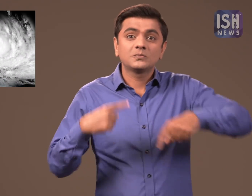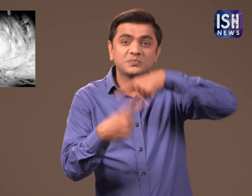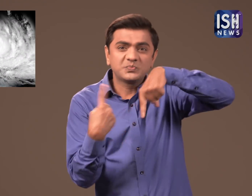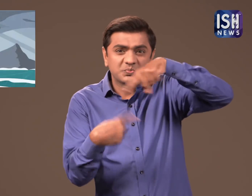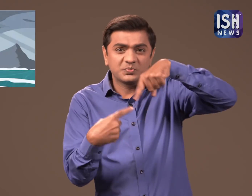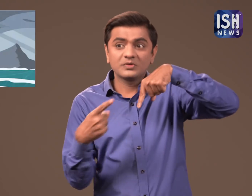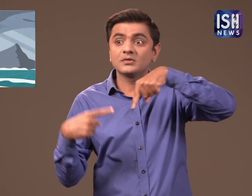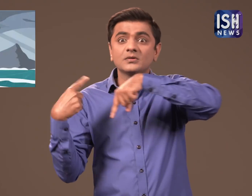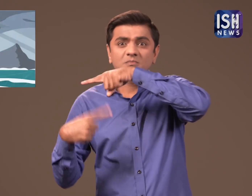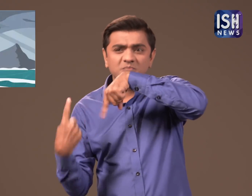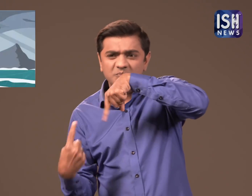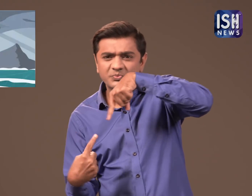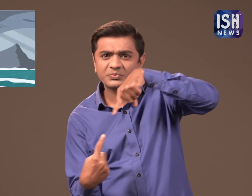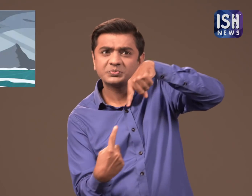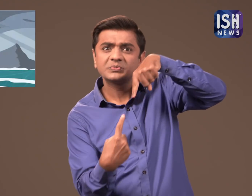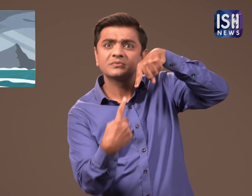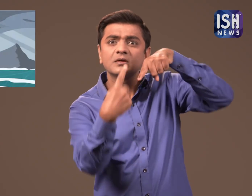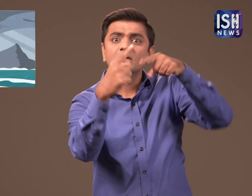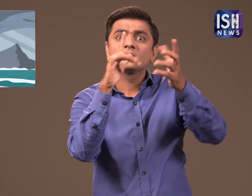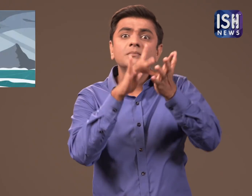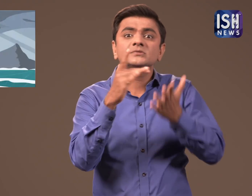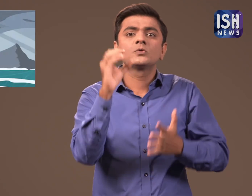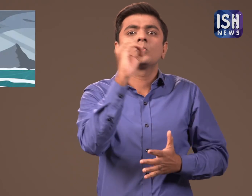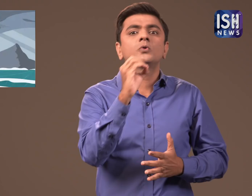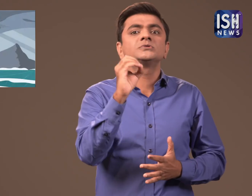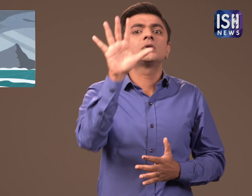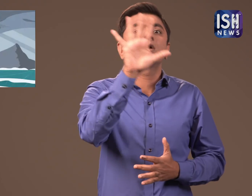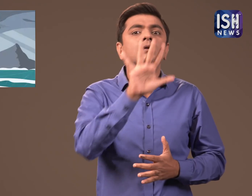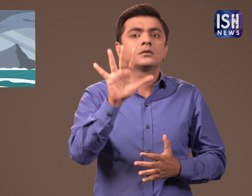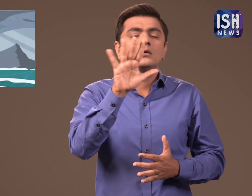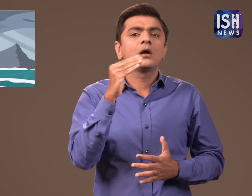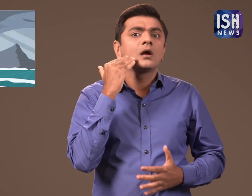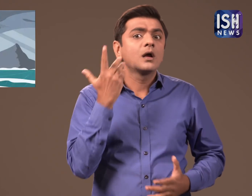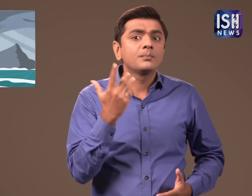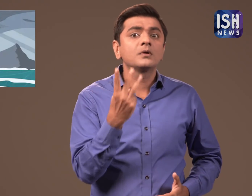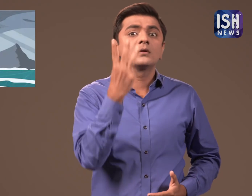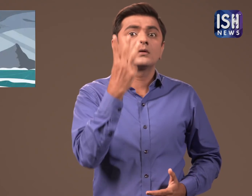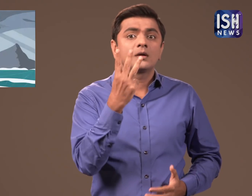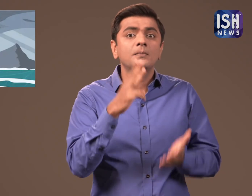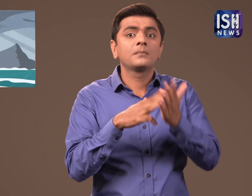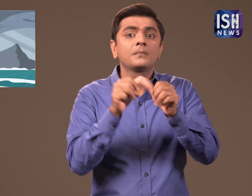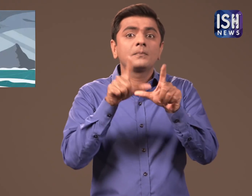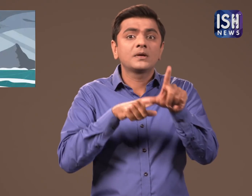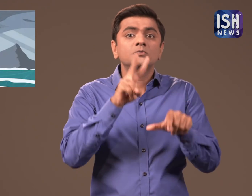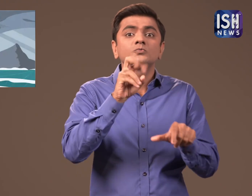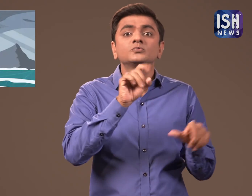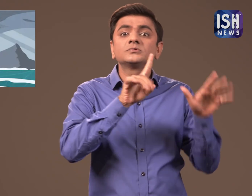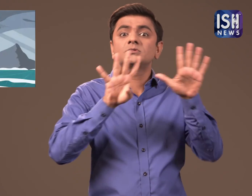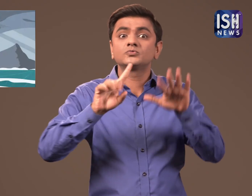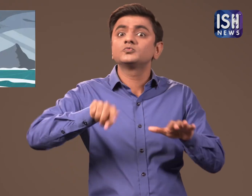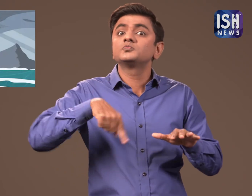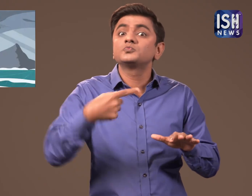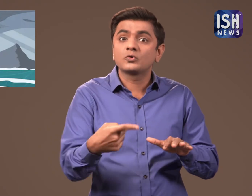A Cyclone is headed towards Odisha and it will reach on 3rd May 2019.